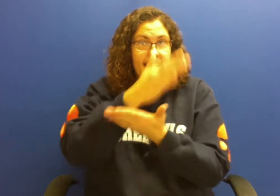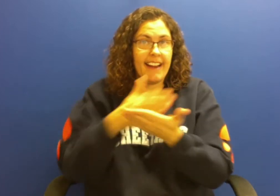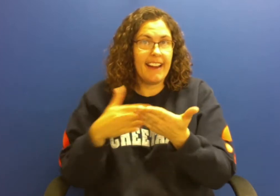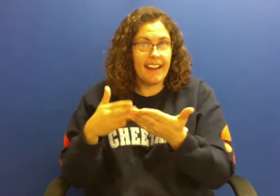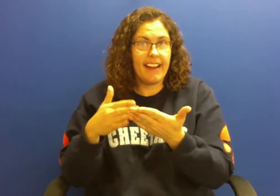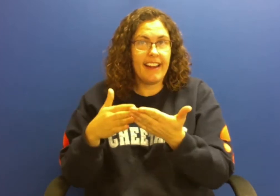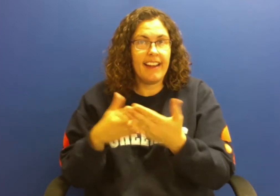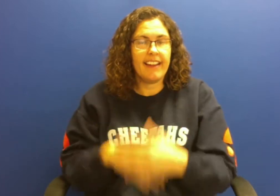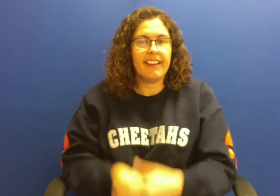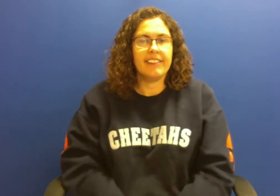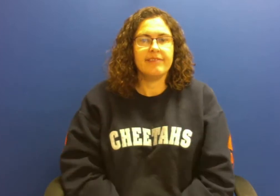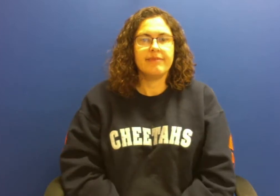pie